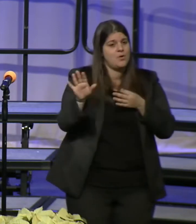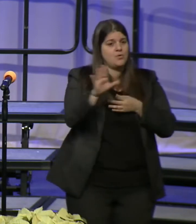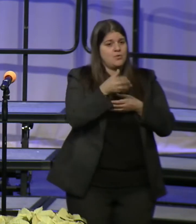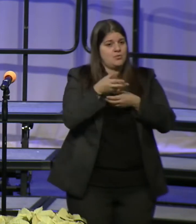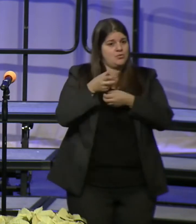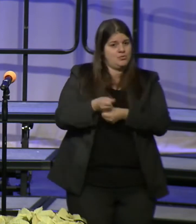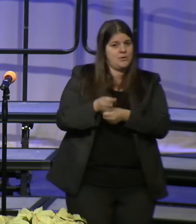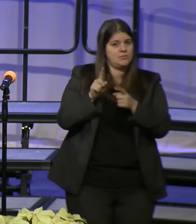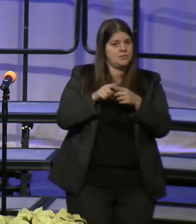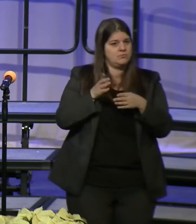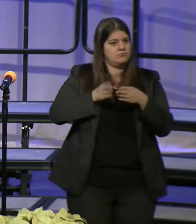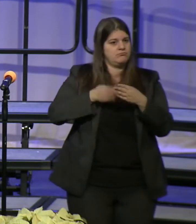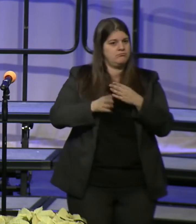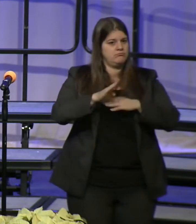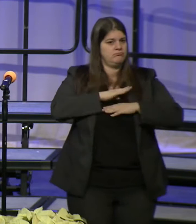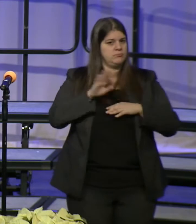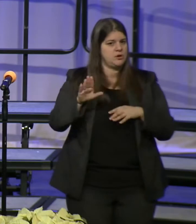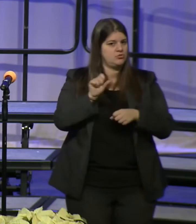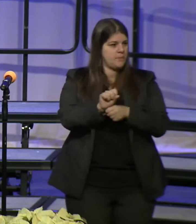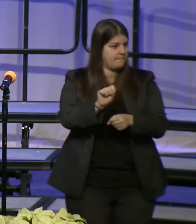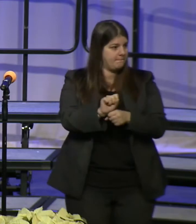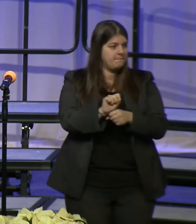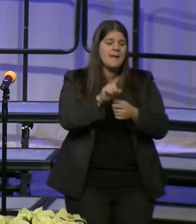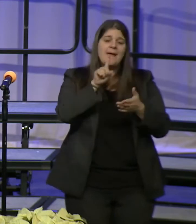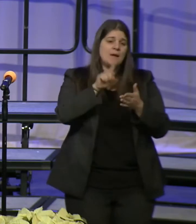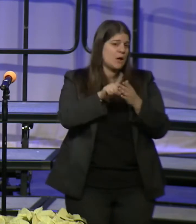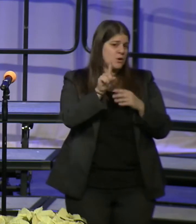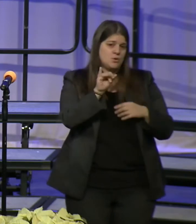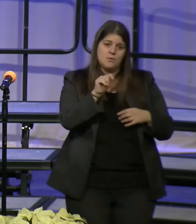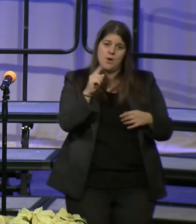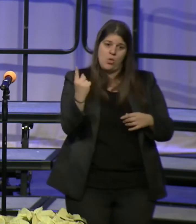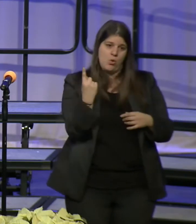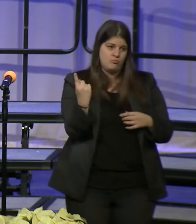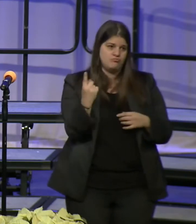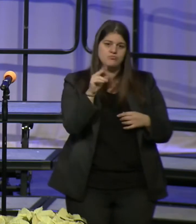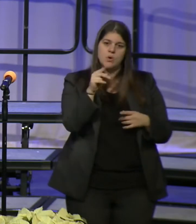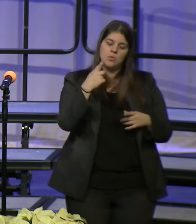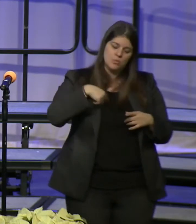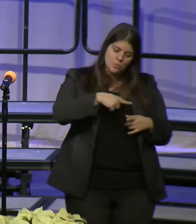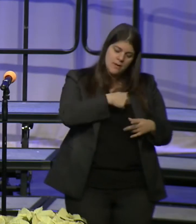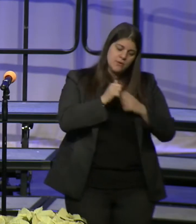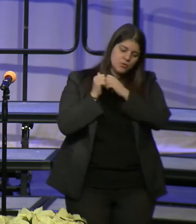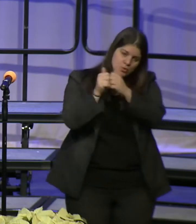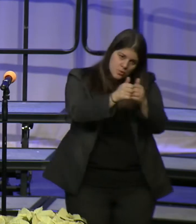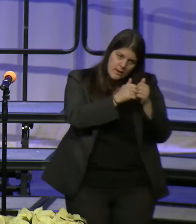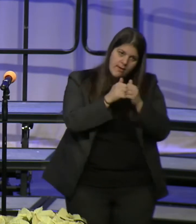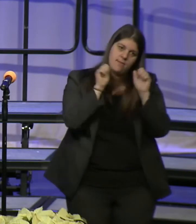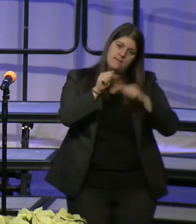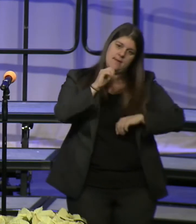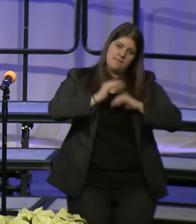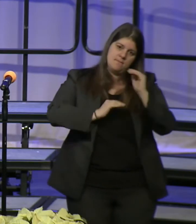alone. Together we can build a community that continues to be a model of diversity